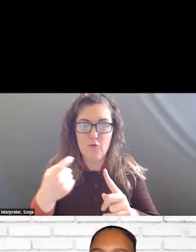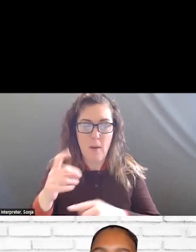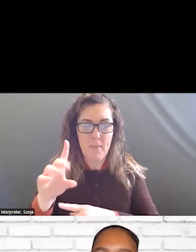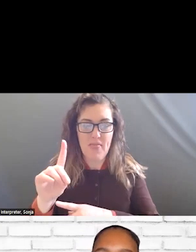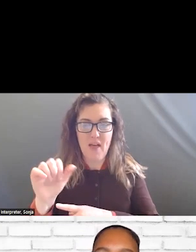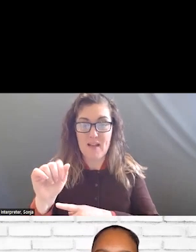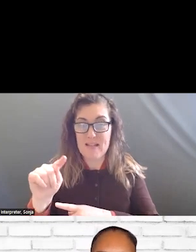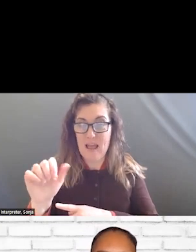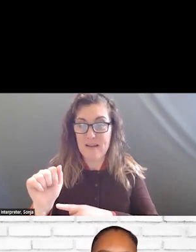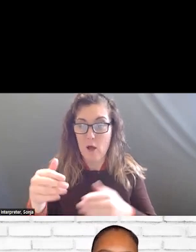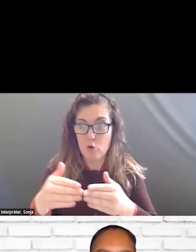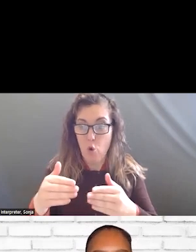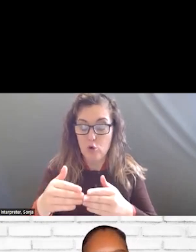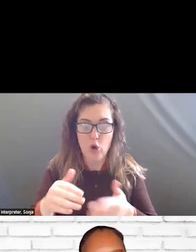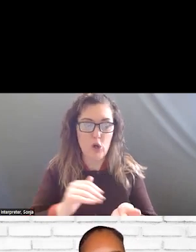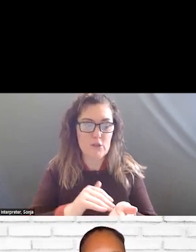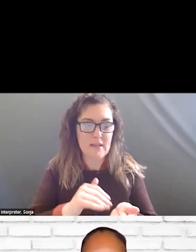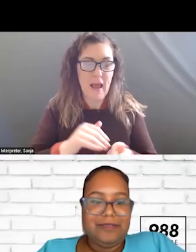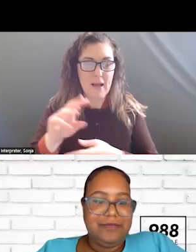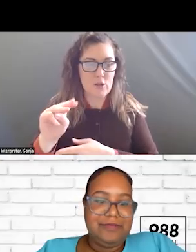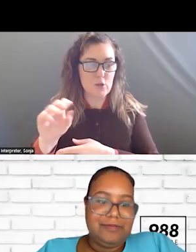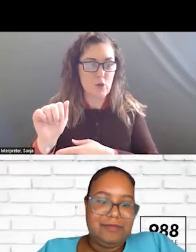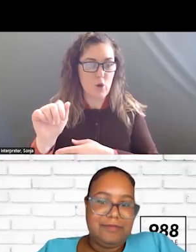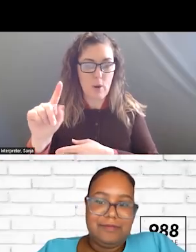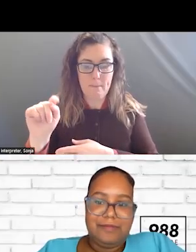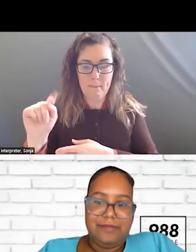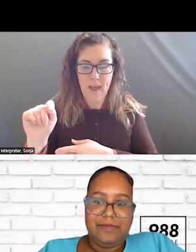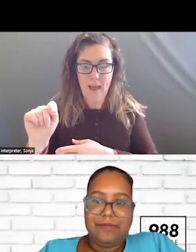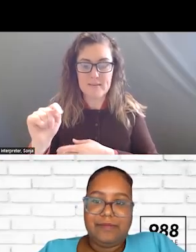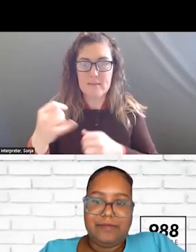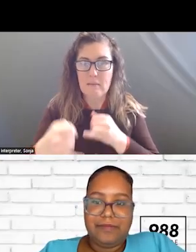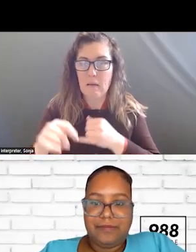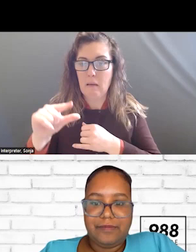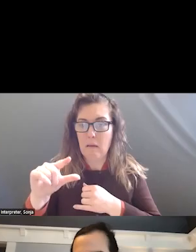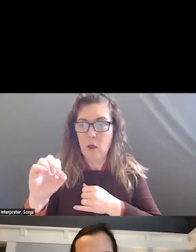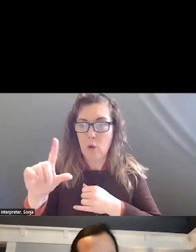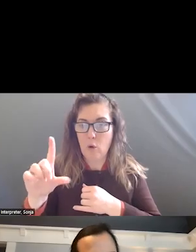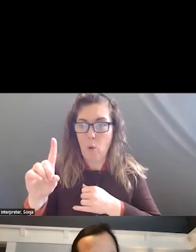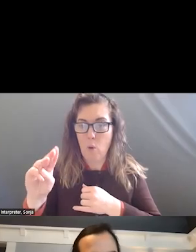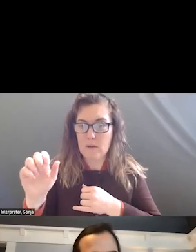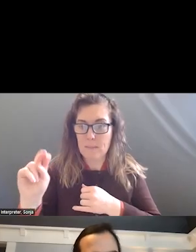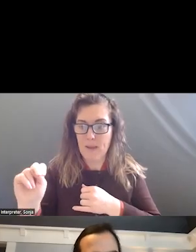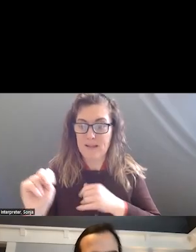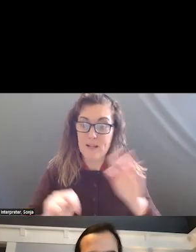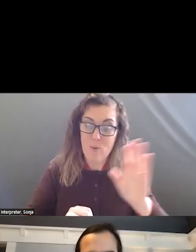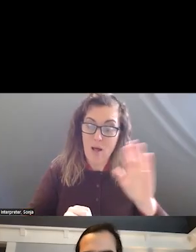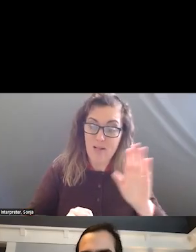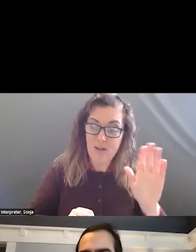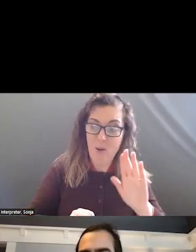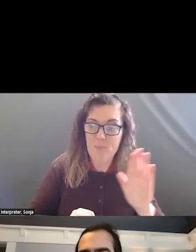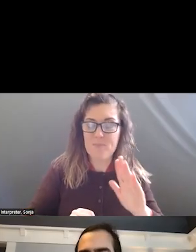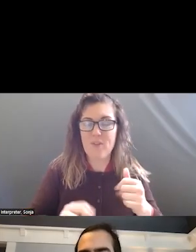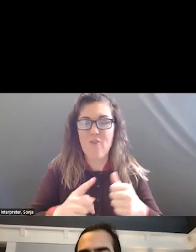TURN IT OVER TO MAT GOLD MAN. >>: THANK YOU EVERYONE. I AM